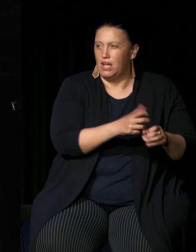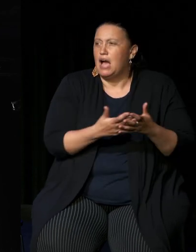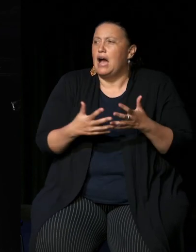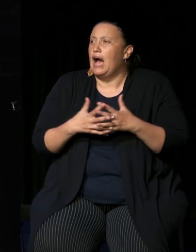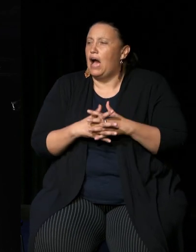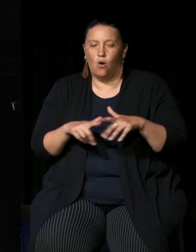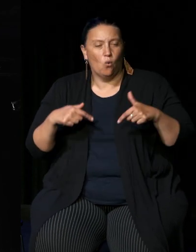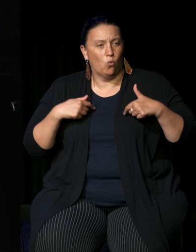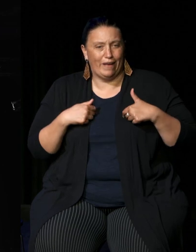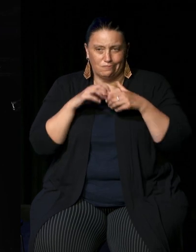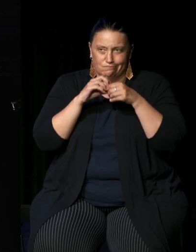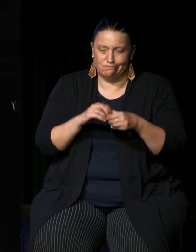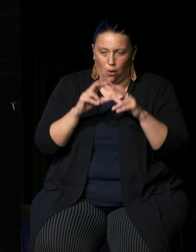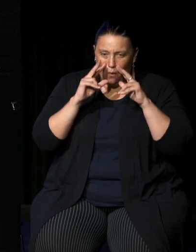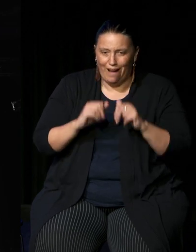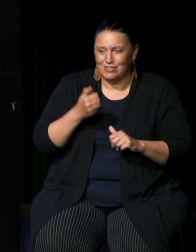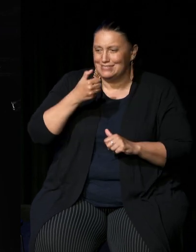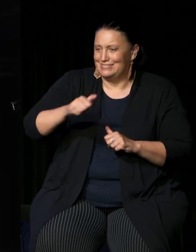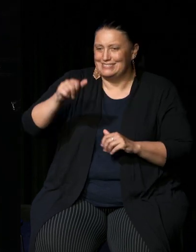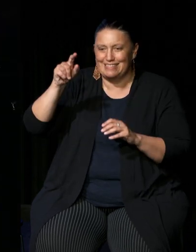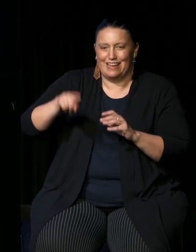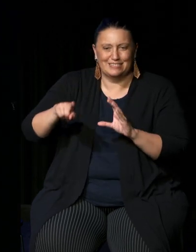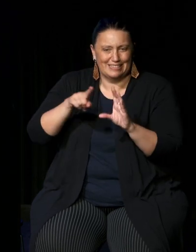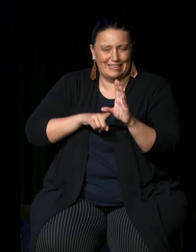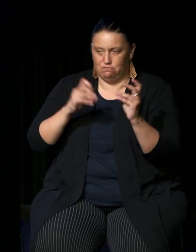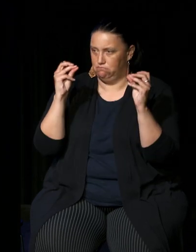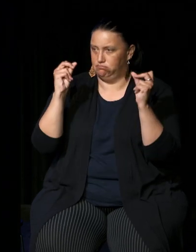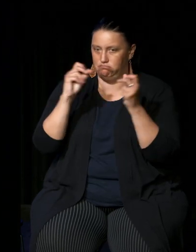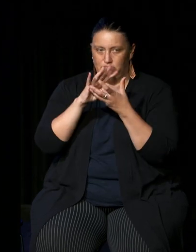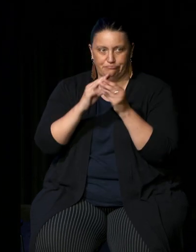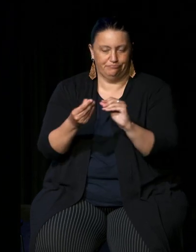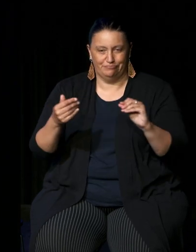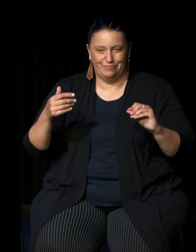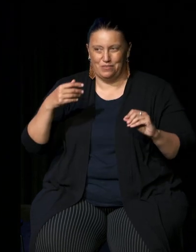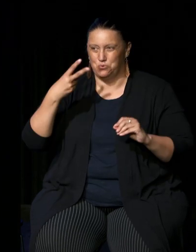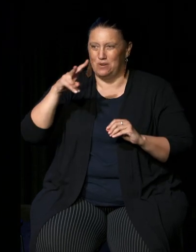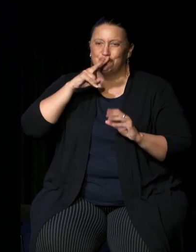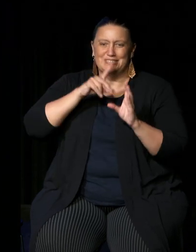for 60 Millennia and this sacred link disappears from world history in merely the last 200 years